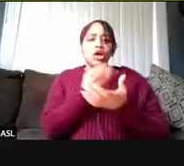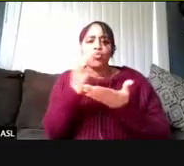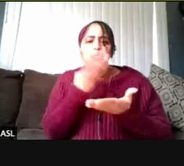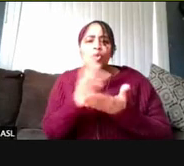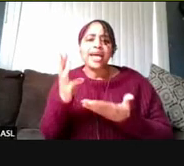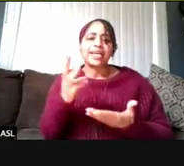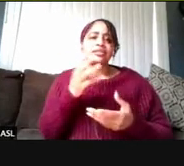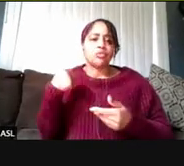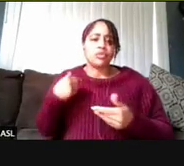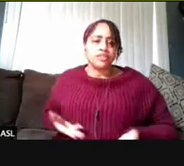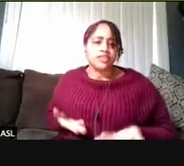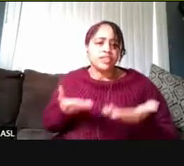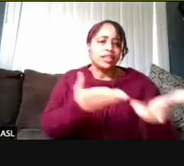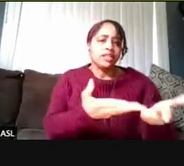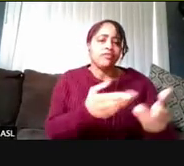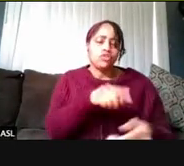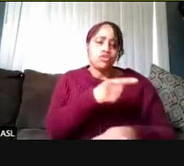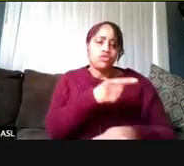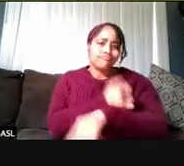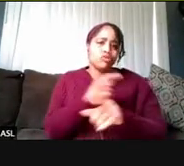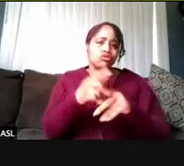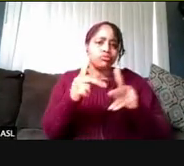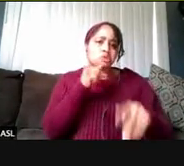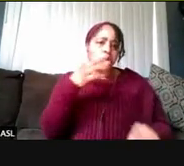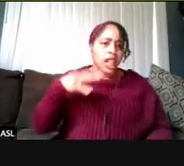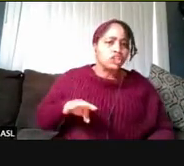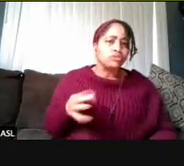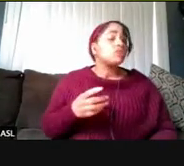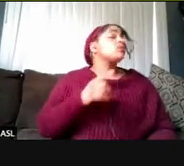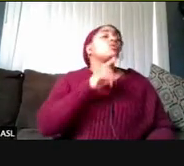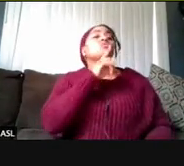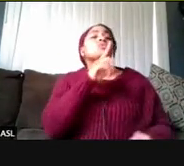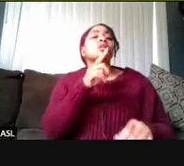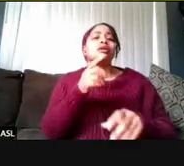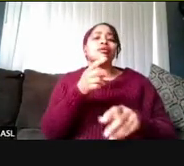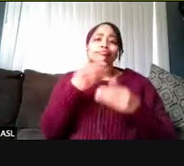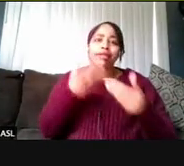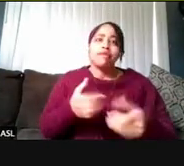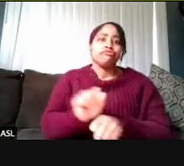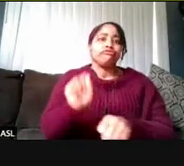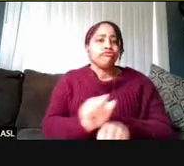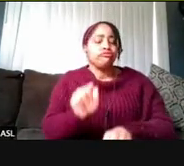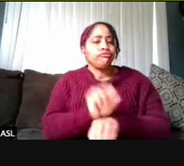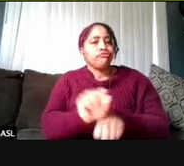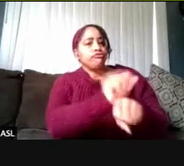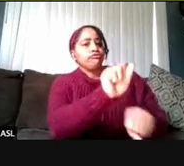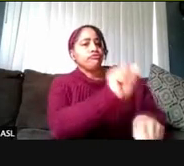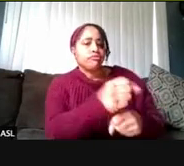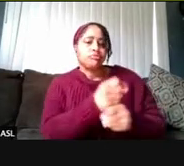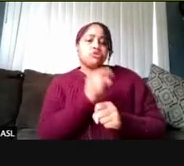to people who are eligible. So really robust processes in place to make sure we do not waste a single dose.